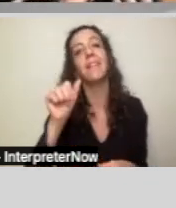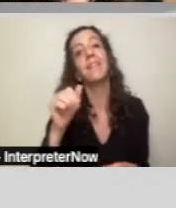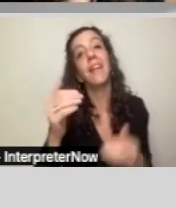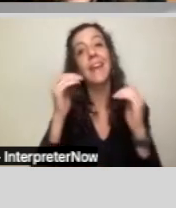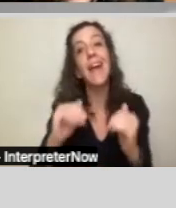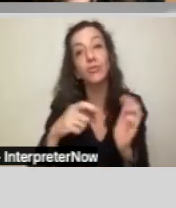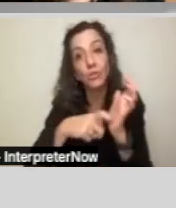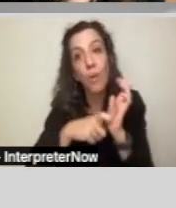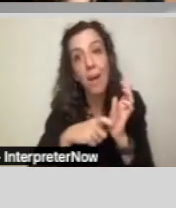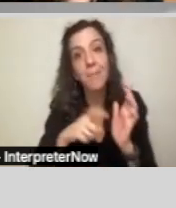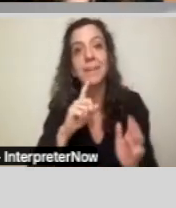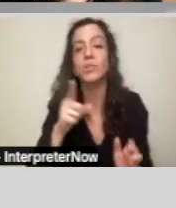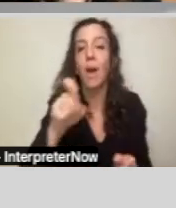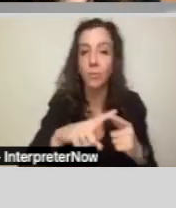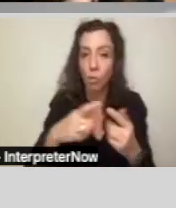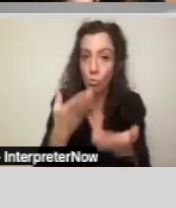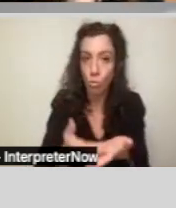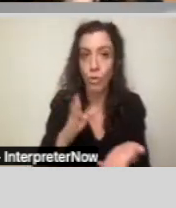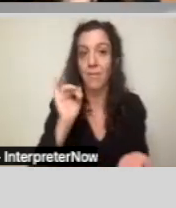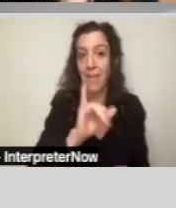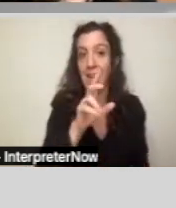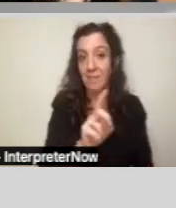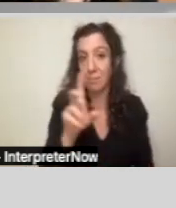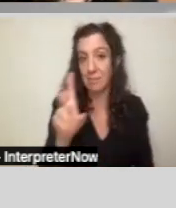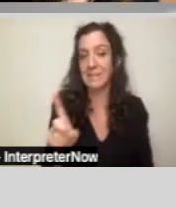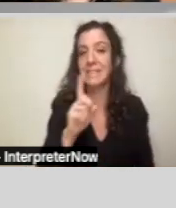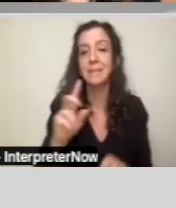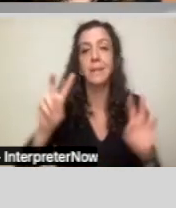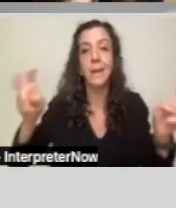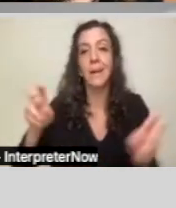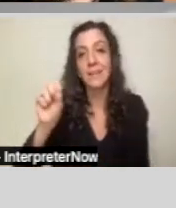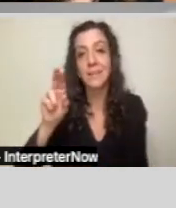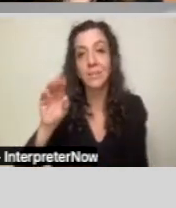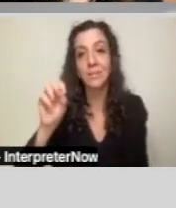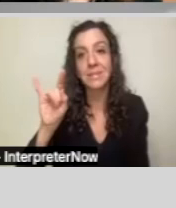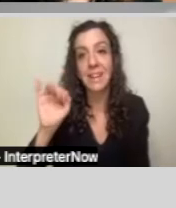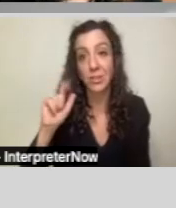is you have to show that this developmental disability is substantial.